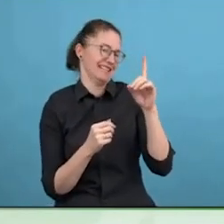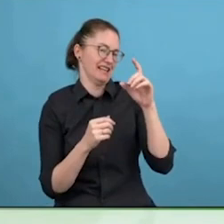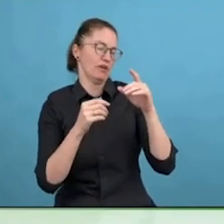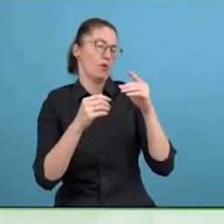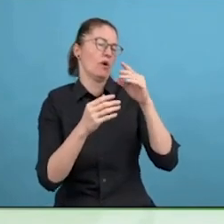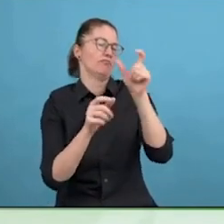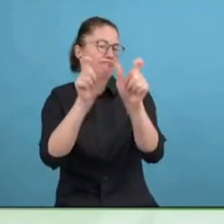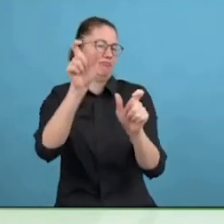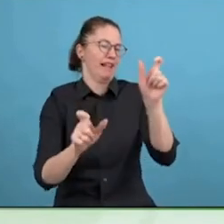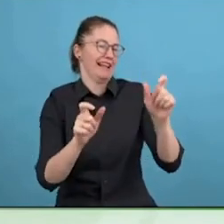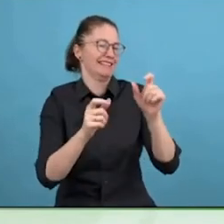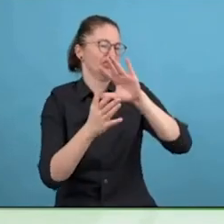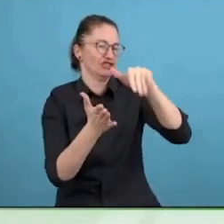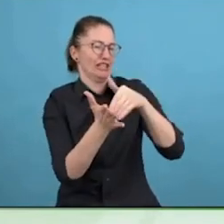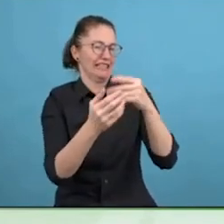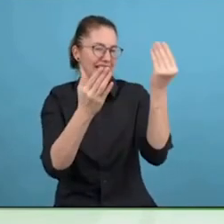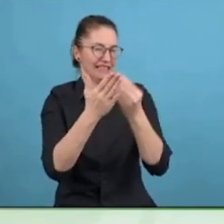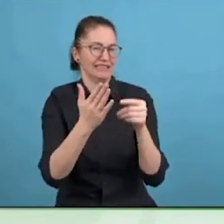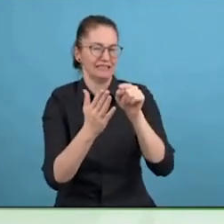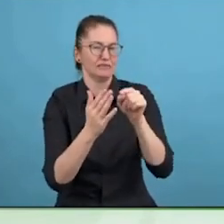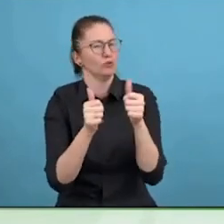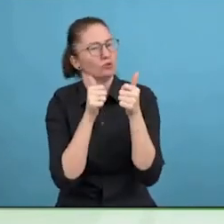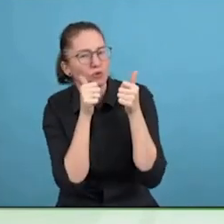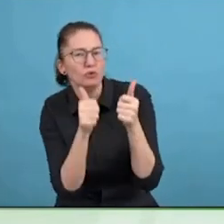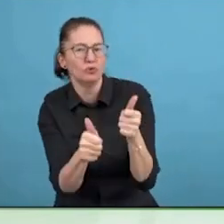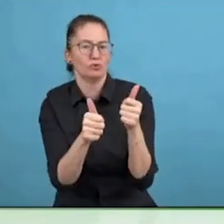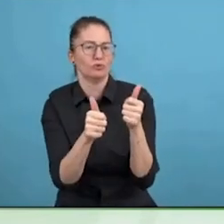I want to know how you see the role of grassroots organisations